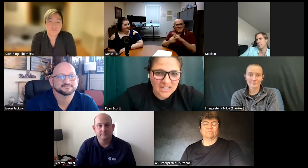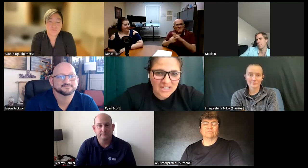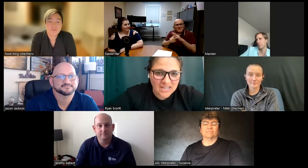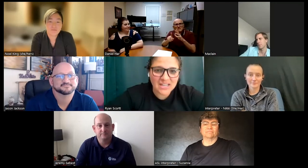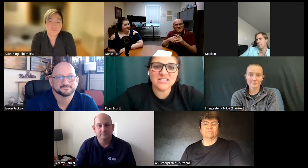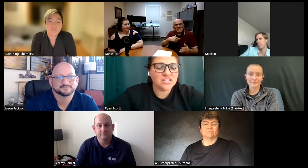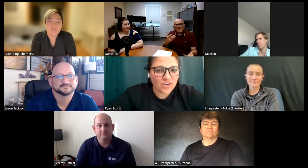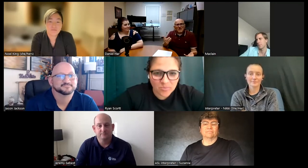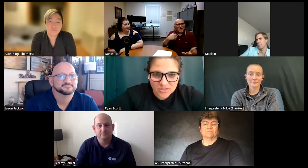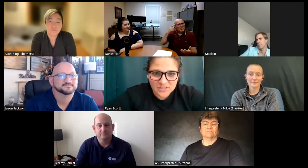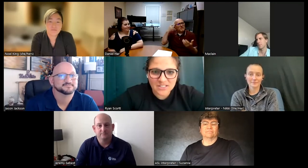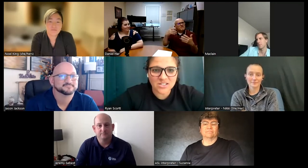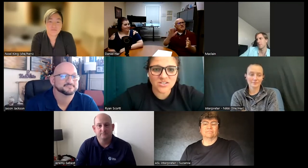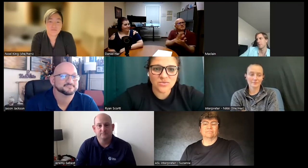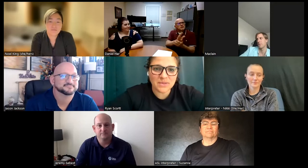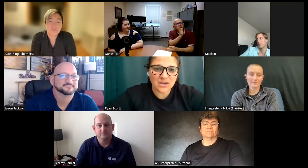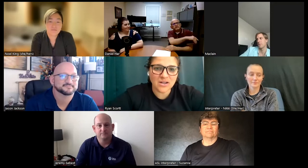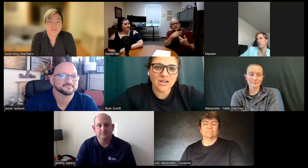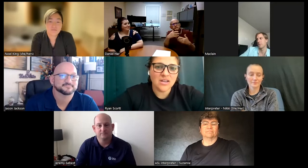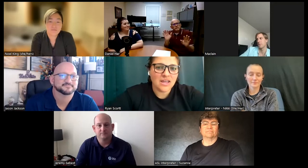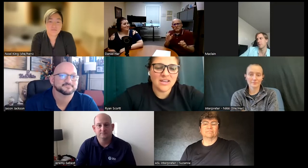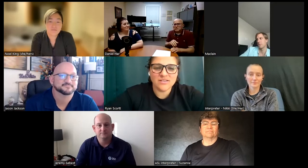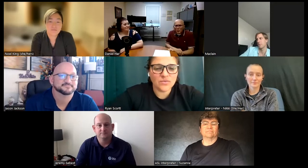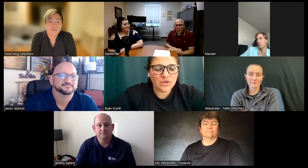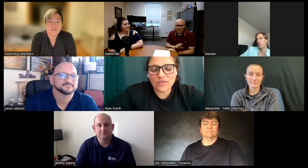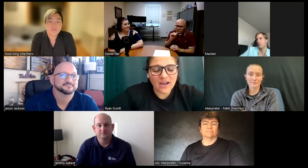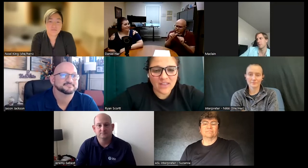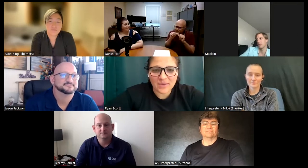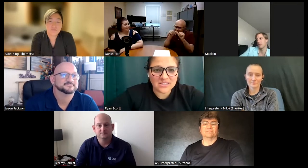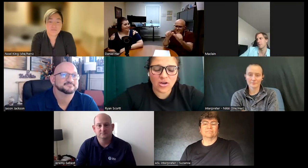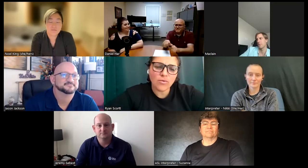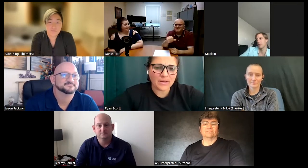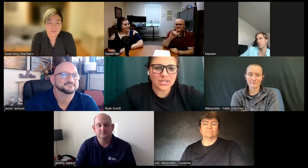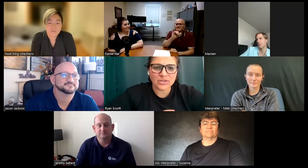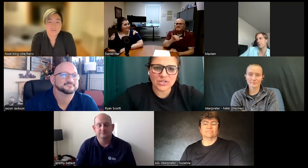different opportunities start to appear and if you have that mindset oh I'm done